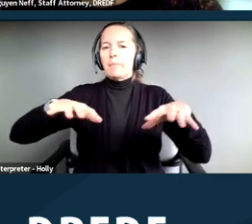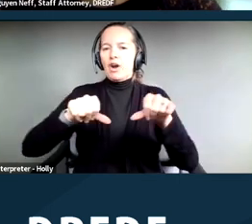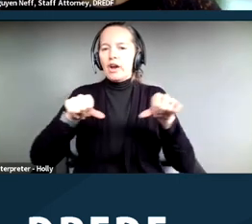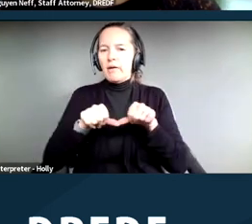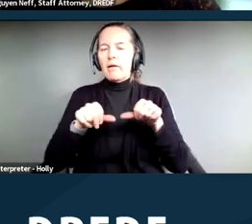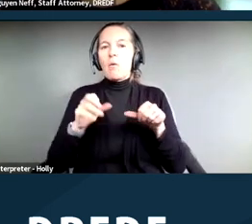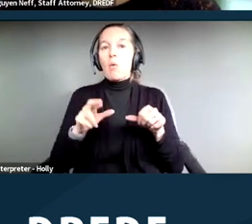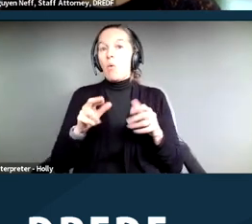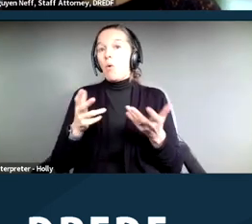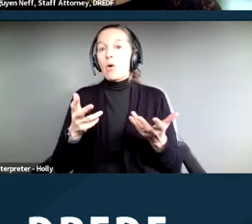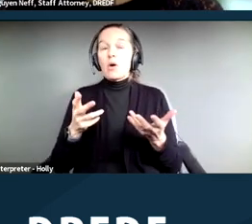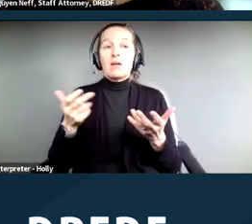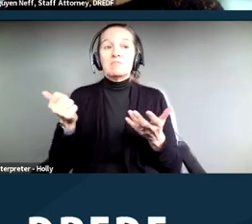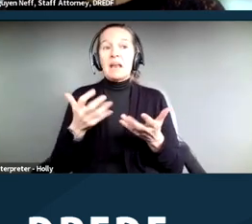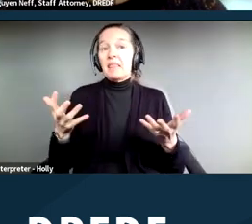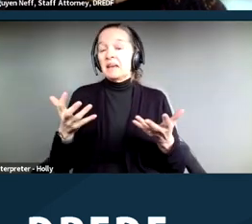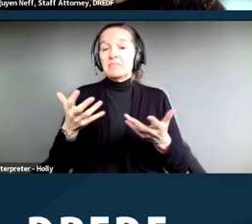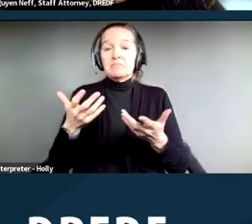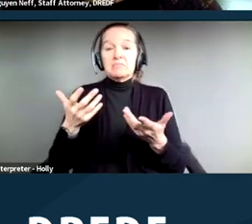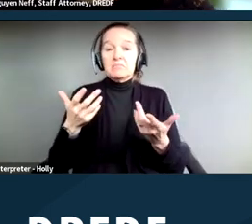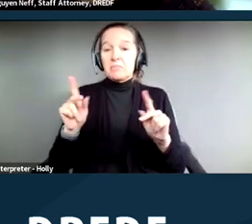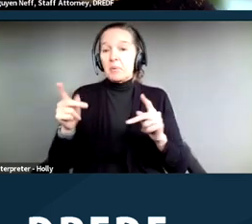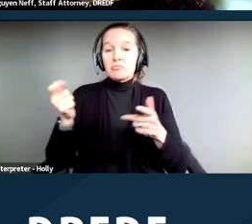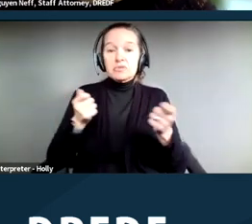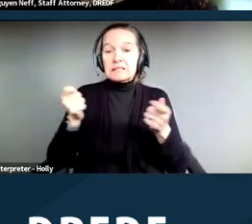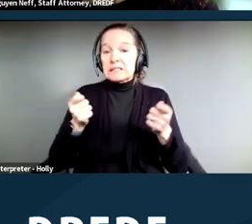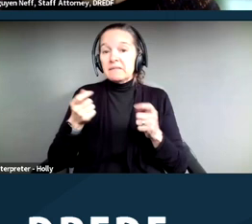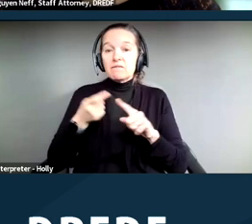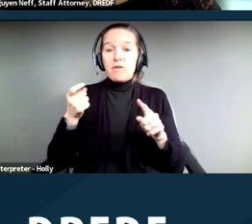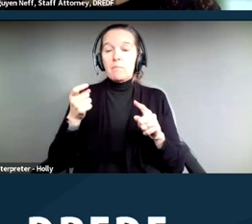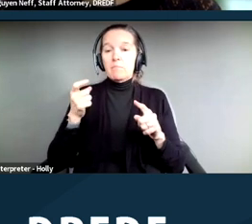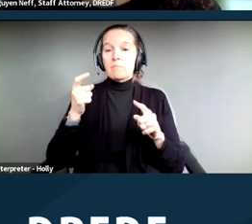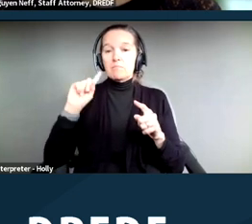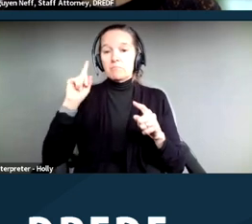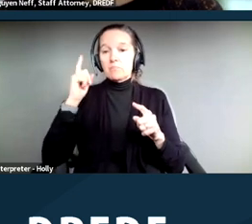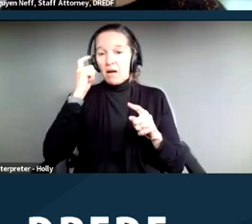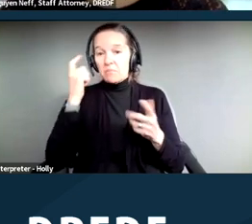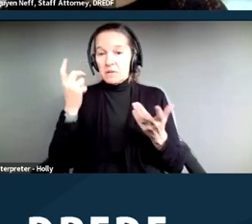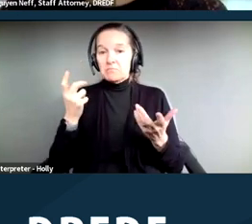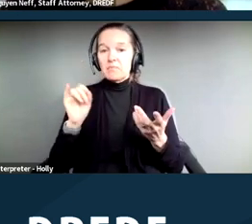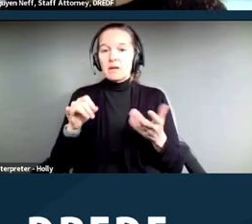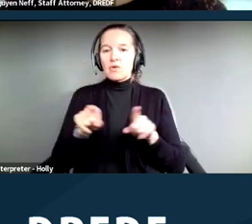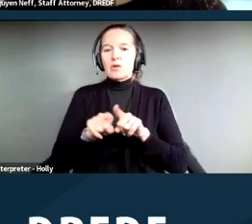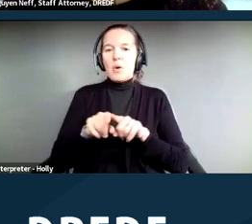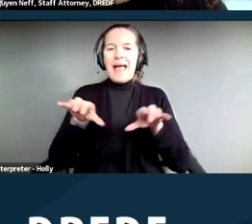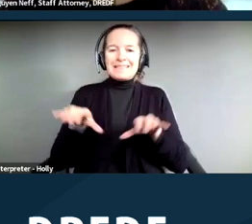city or local governments are also considered a service and program activity of the government.